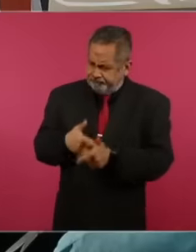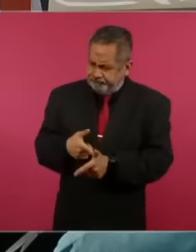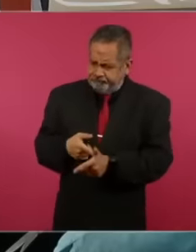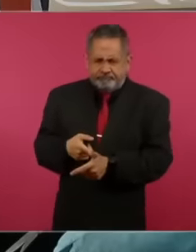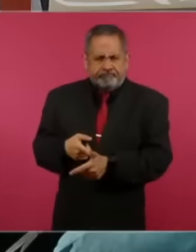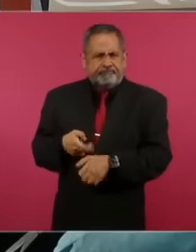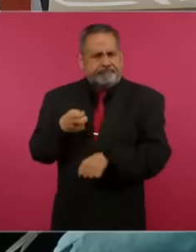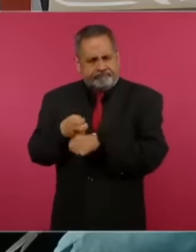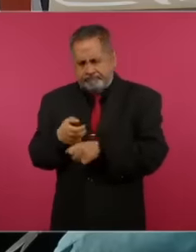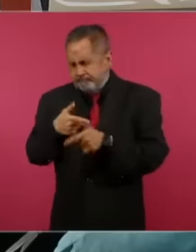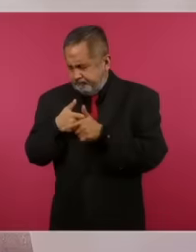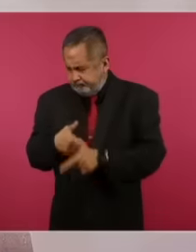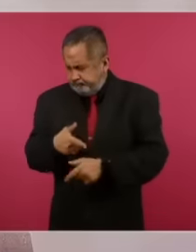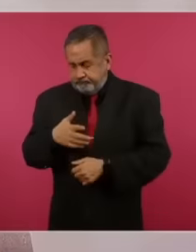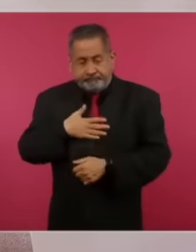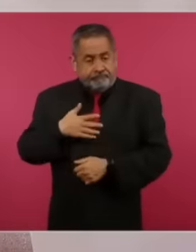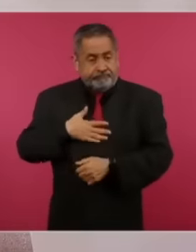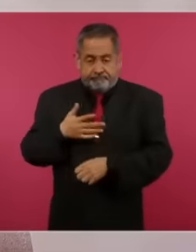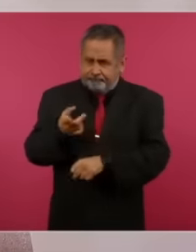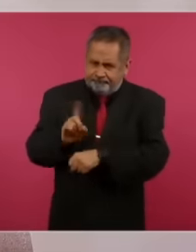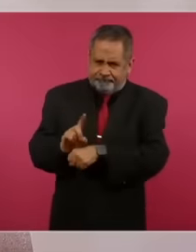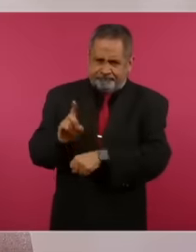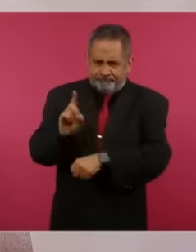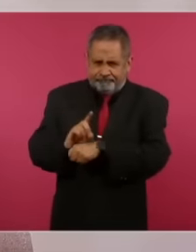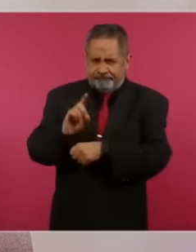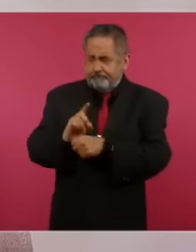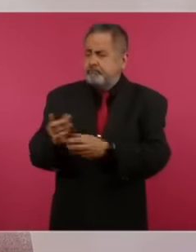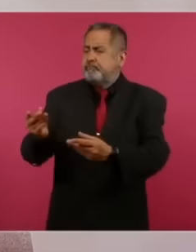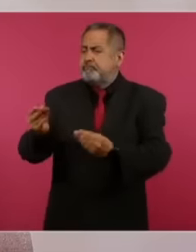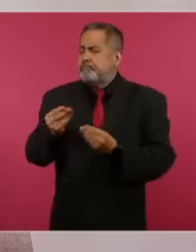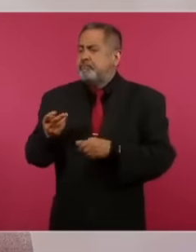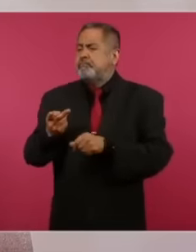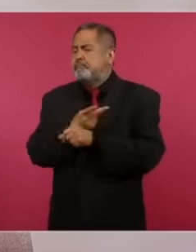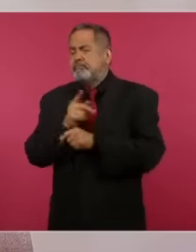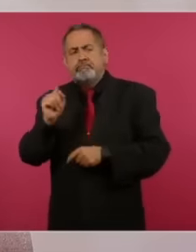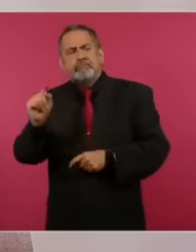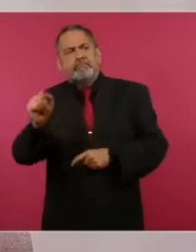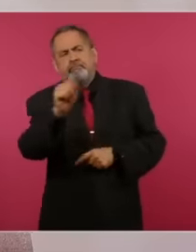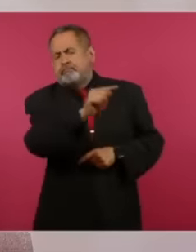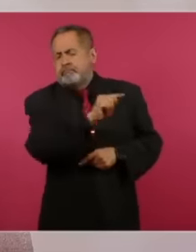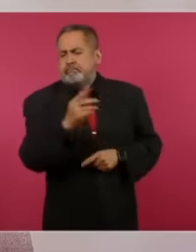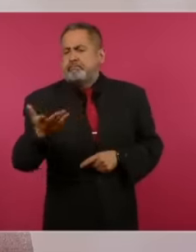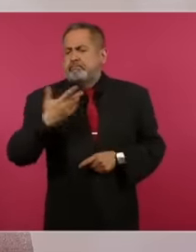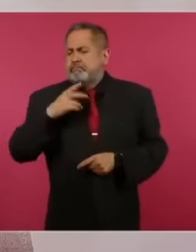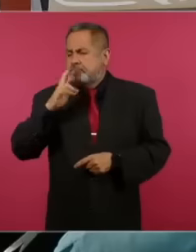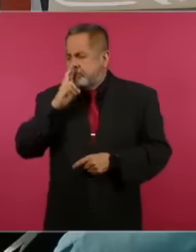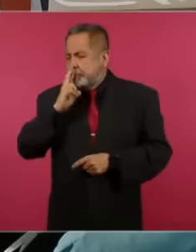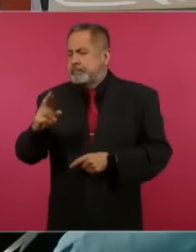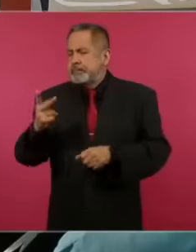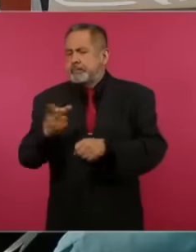because every day I receive the report of what happened in the country since